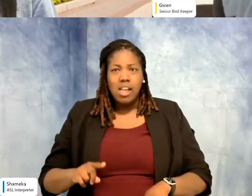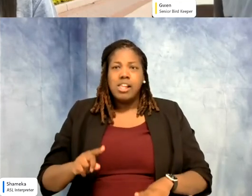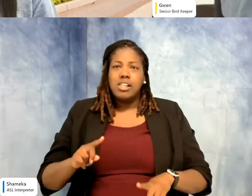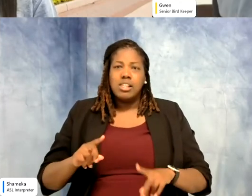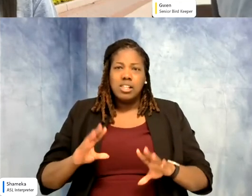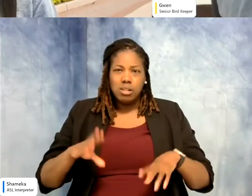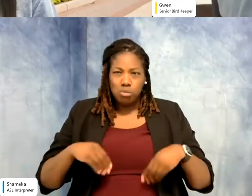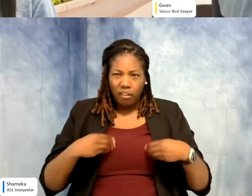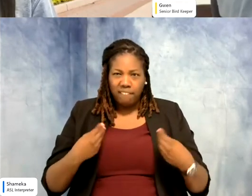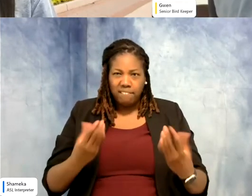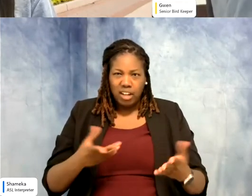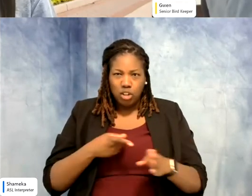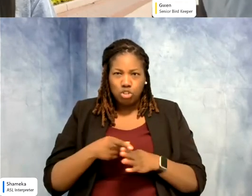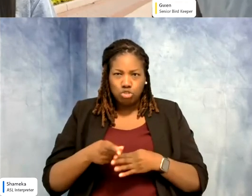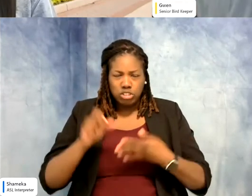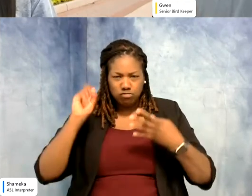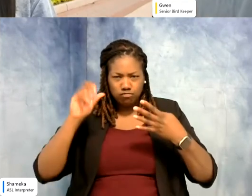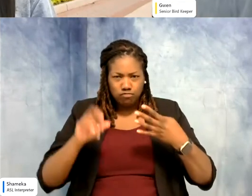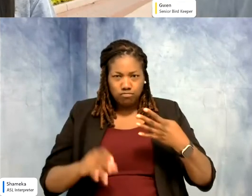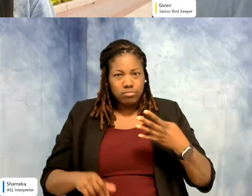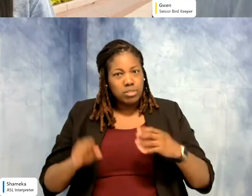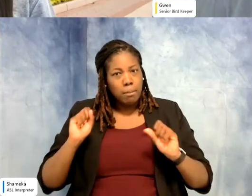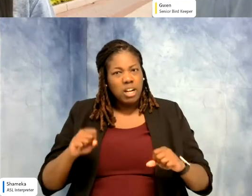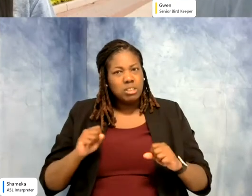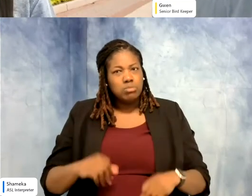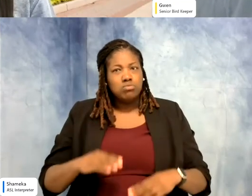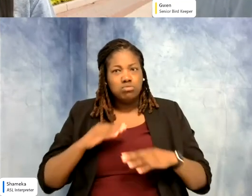that may be suited for you, based on your answers. Kept giving me plants and animals,